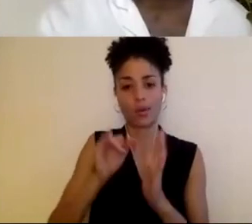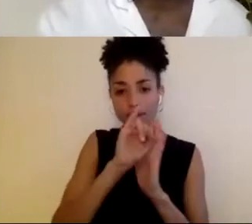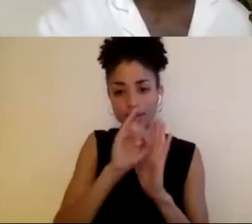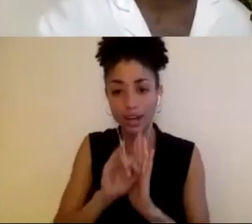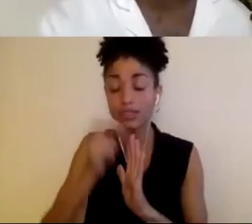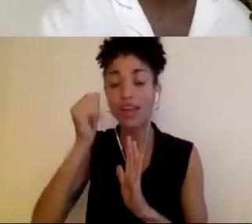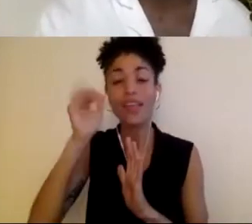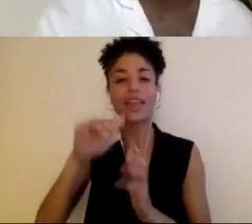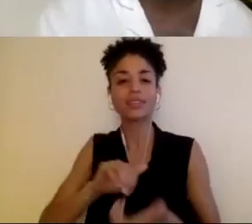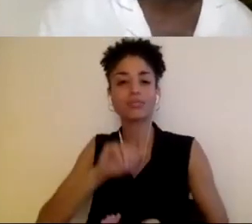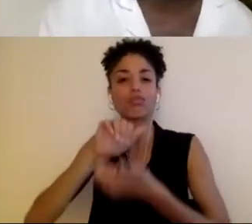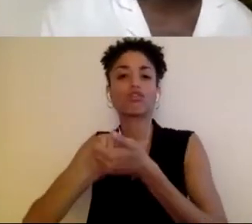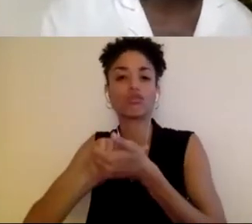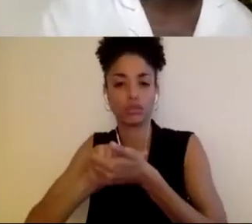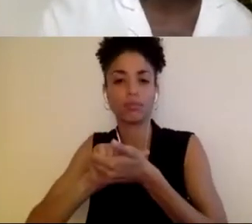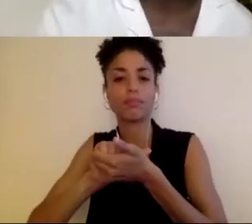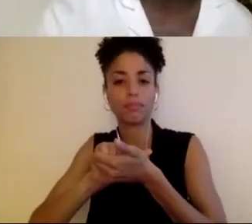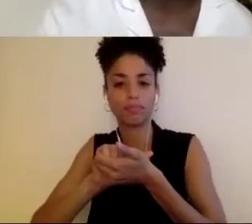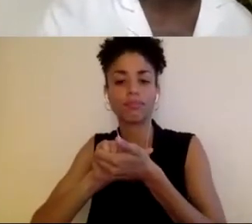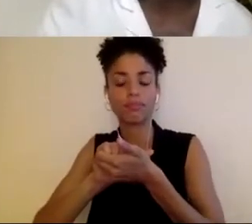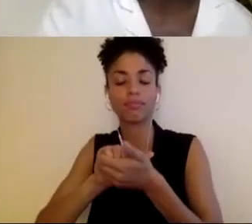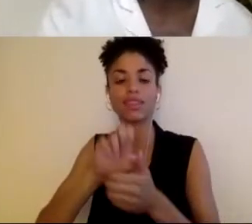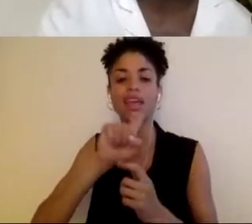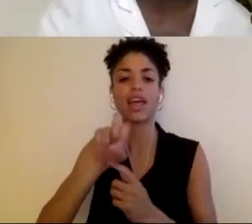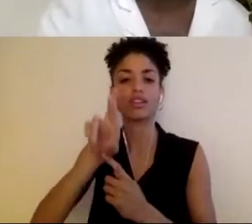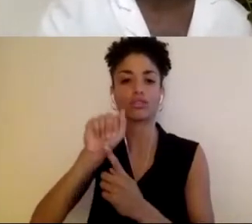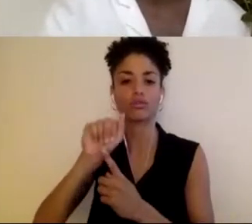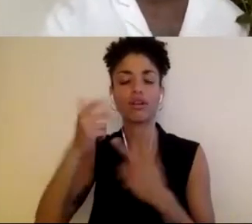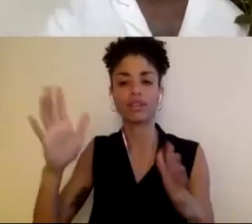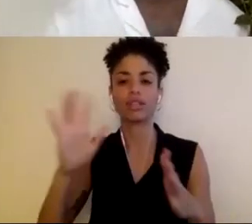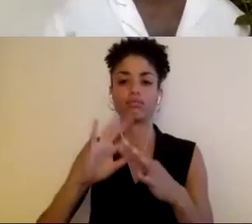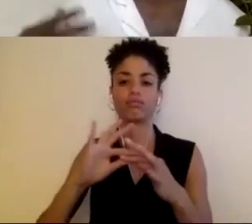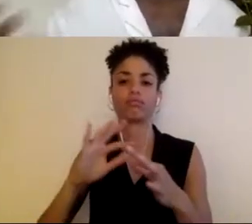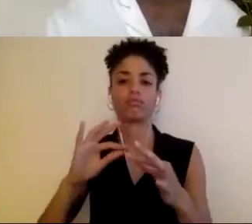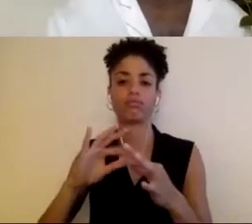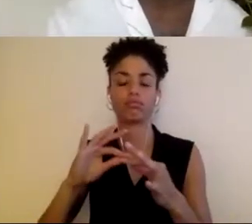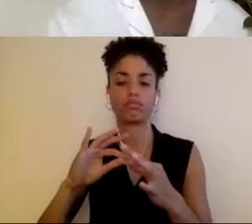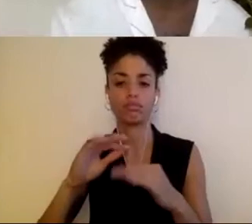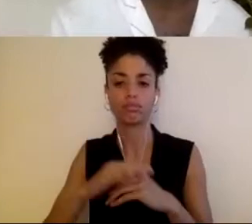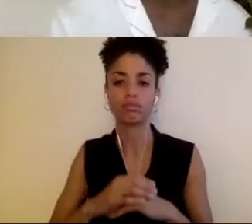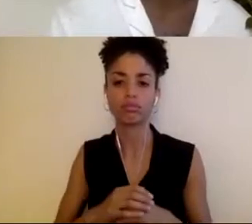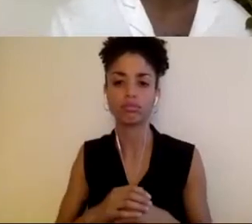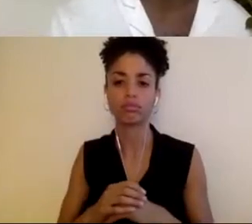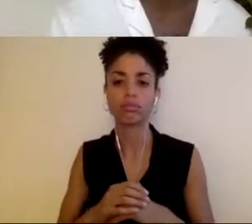as Ezra said, some of the disability justice principles of